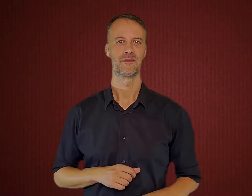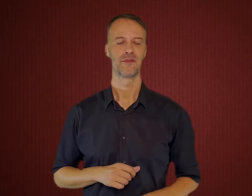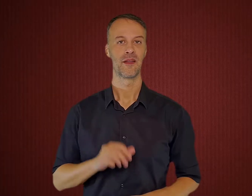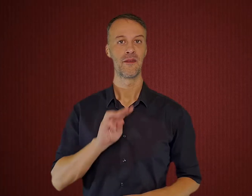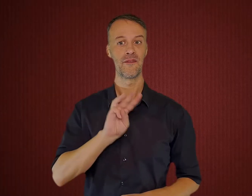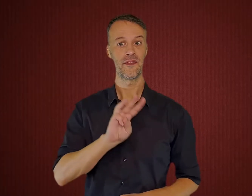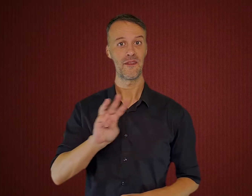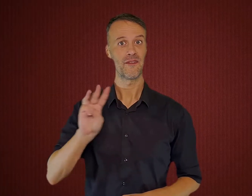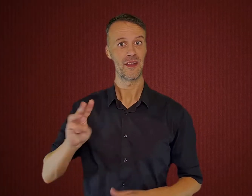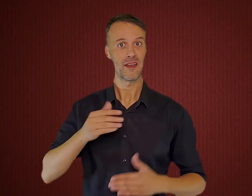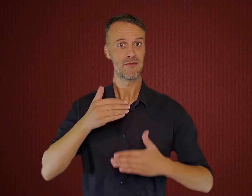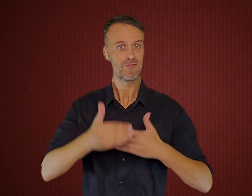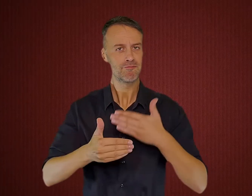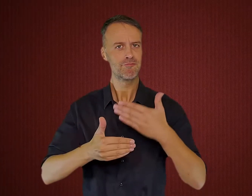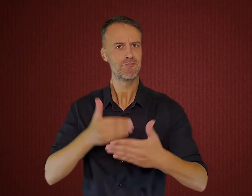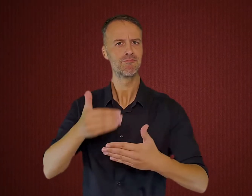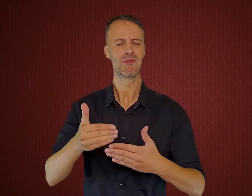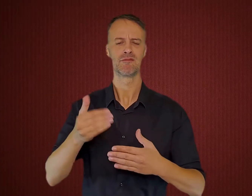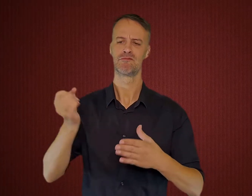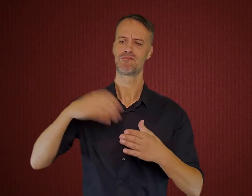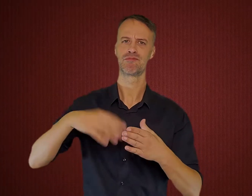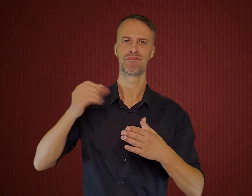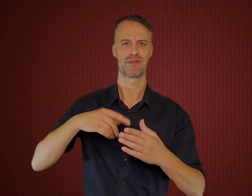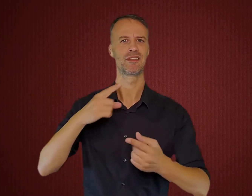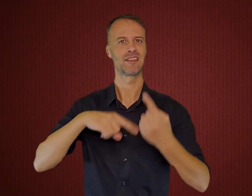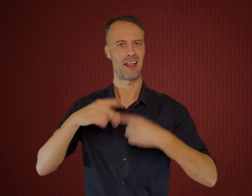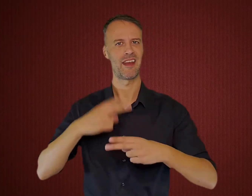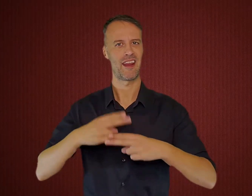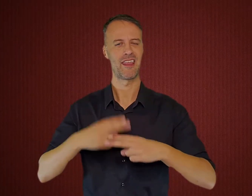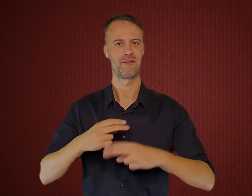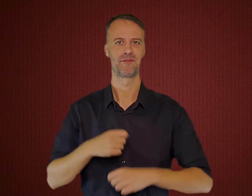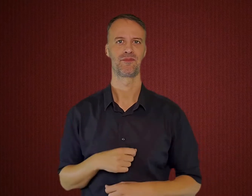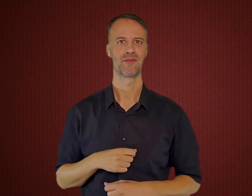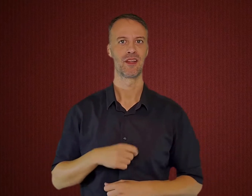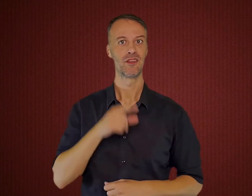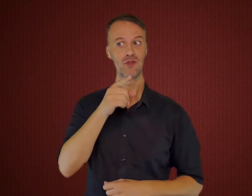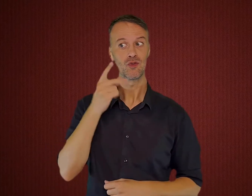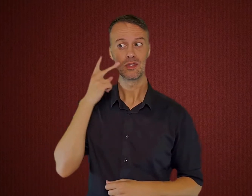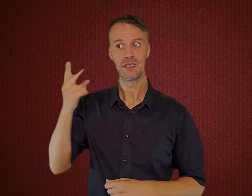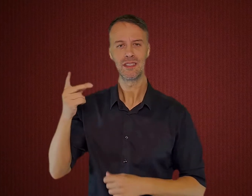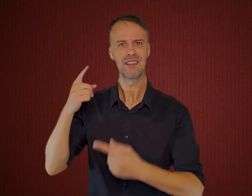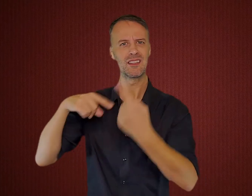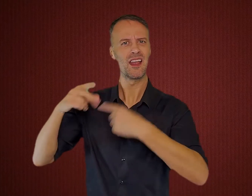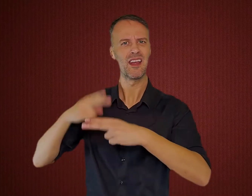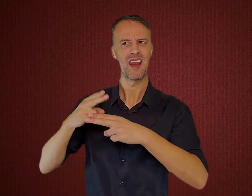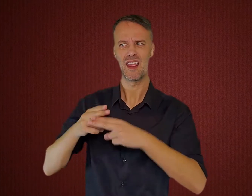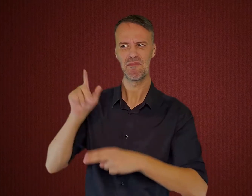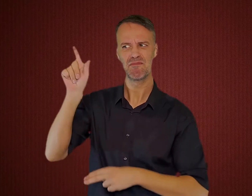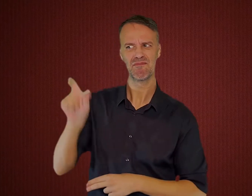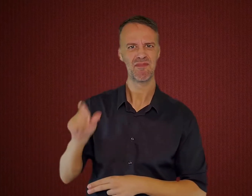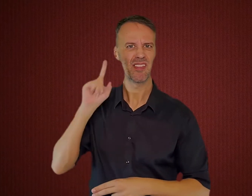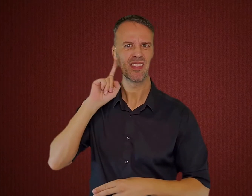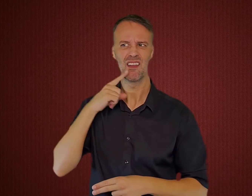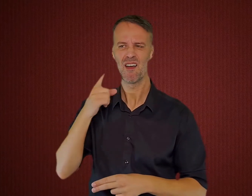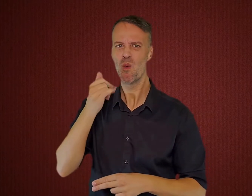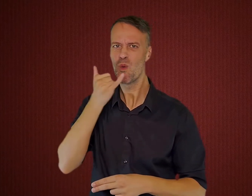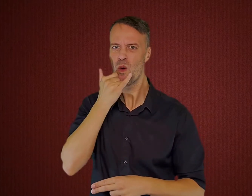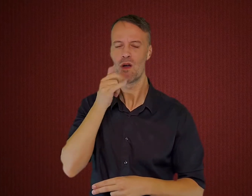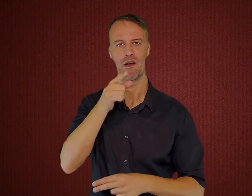Gradually new sign names will be added to the website. If you see that a sign name is not correct,